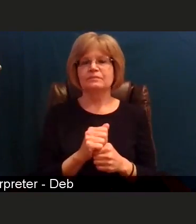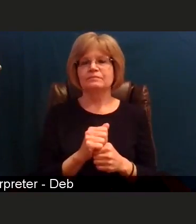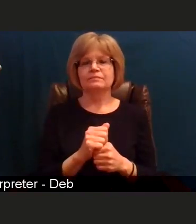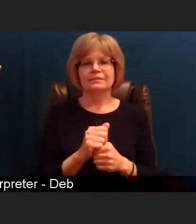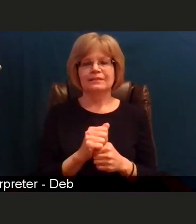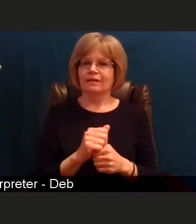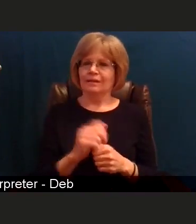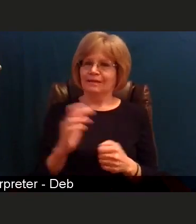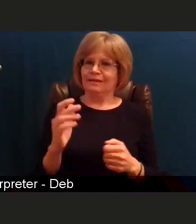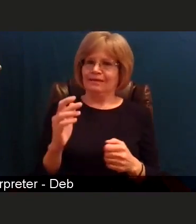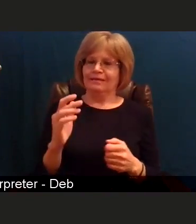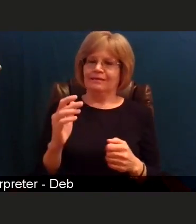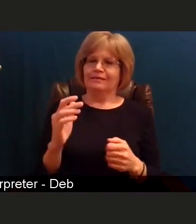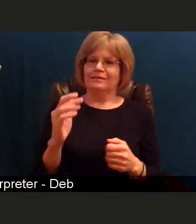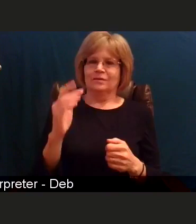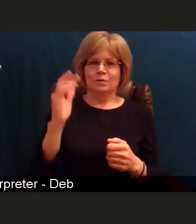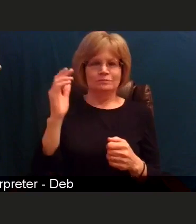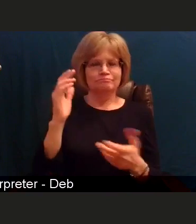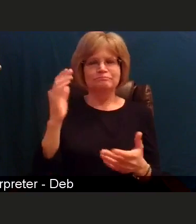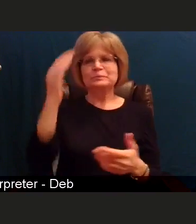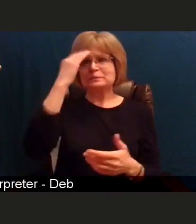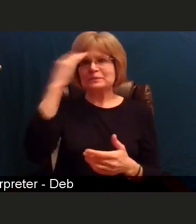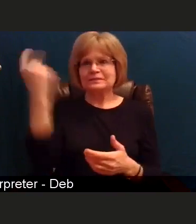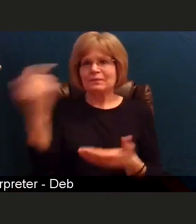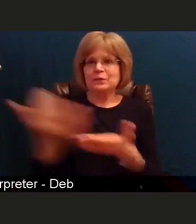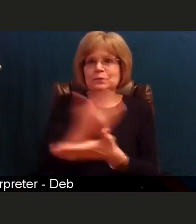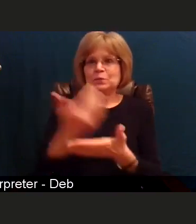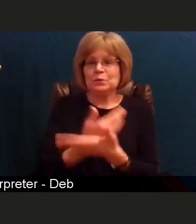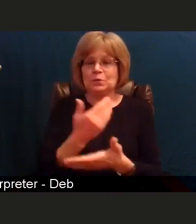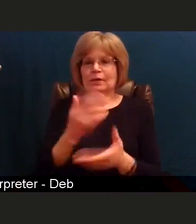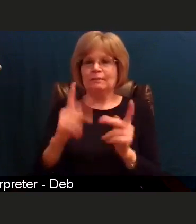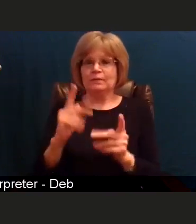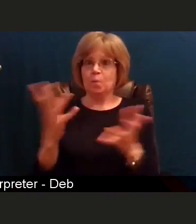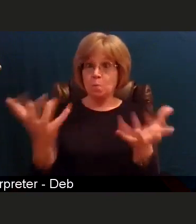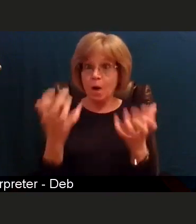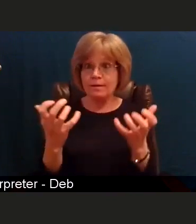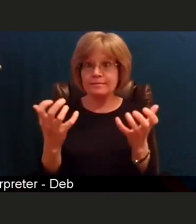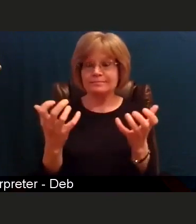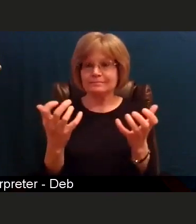that can potentially help us, we all want it and we also want you to have it.